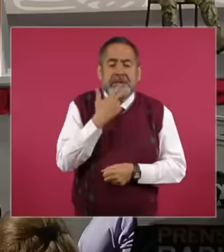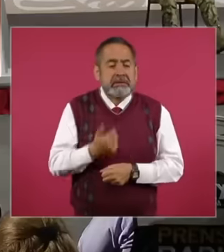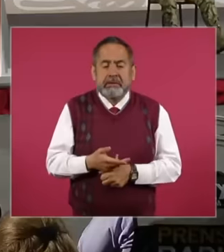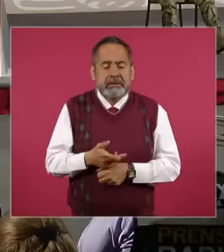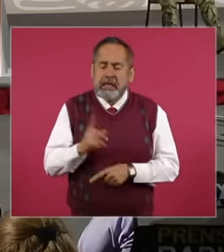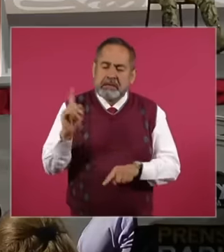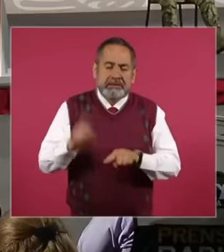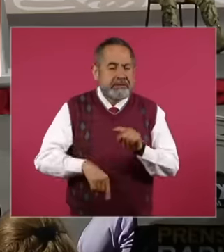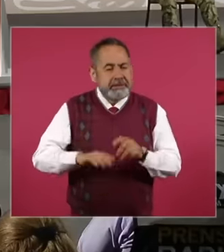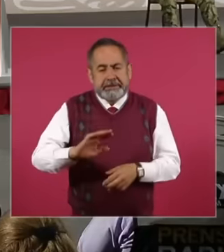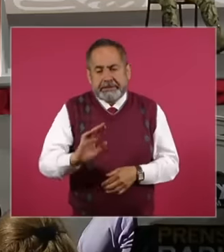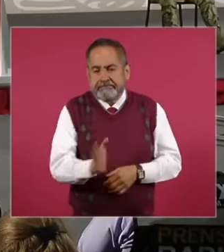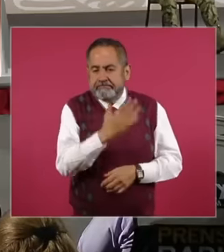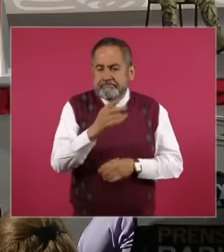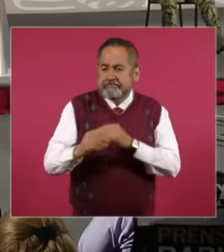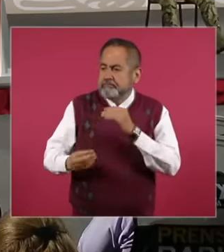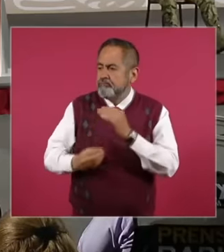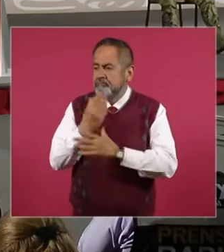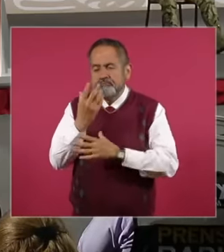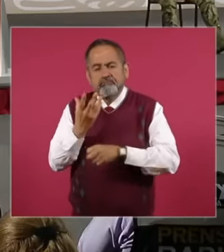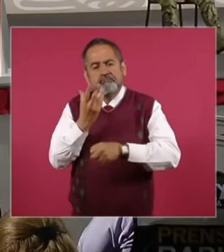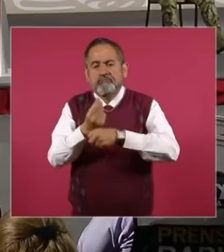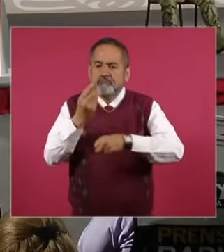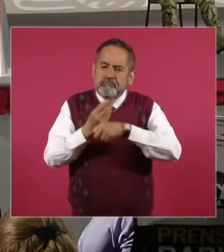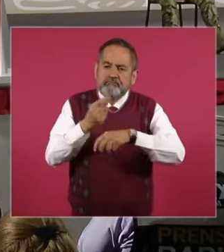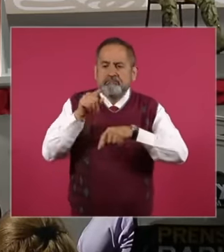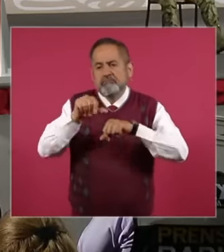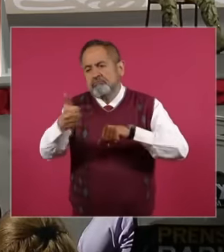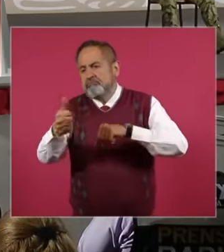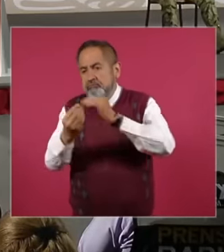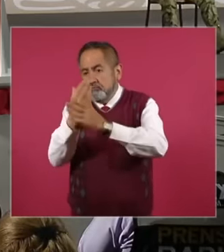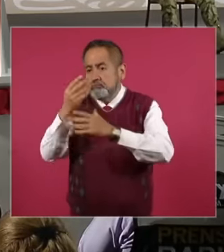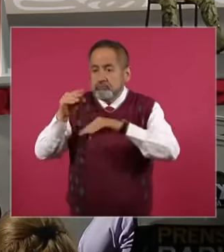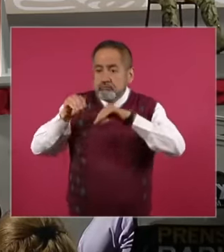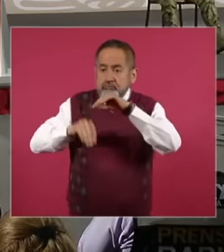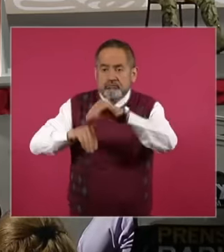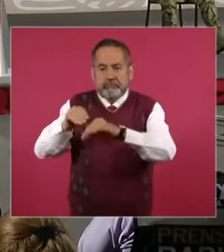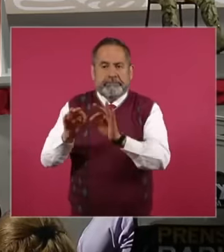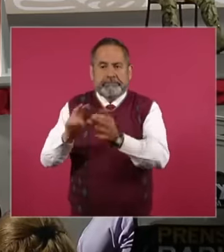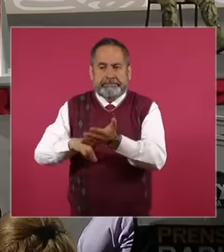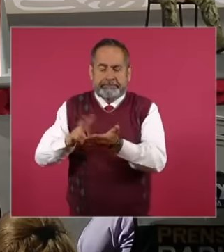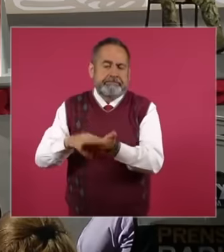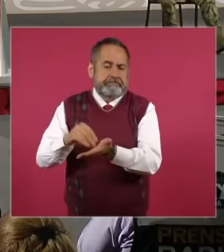resources in maintenance for the units that were worth it. It should be noted that we have